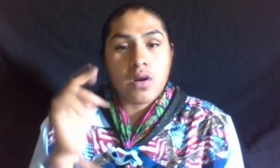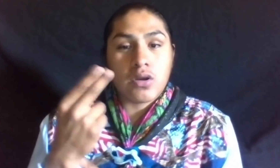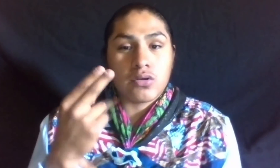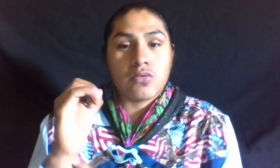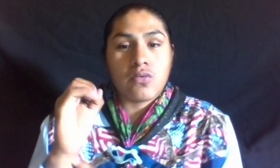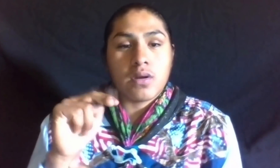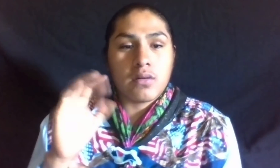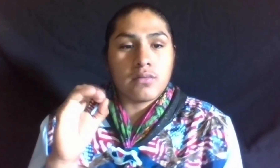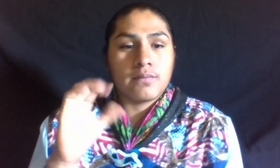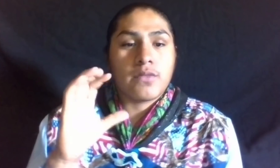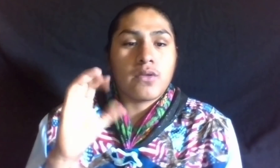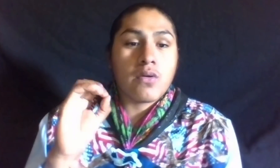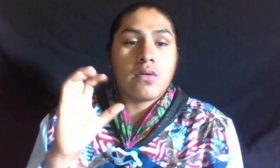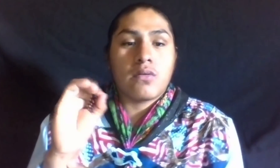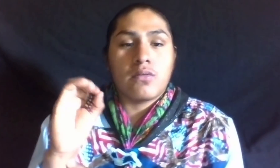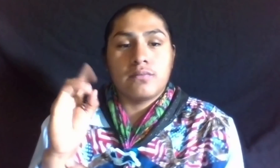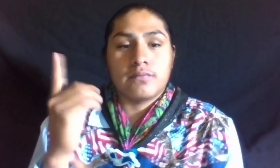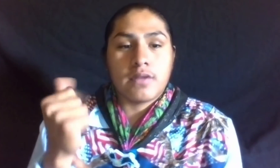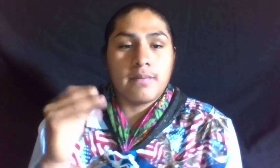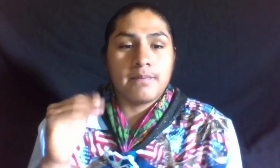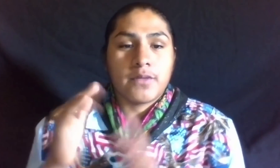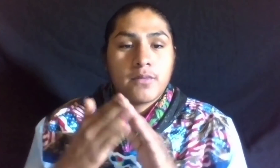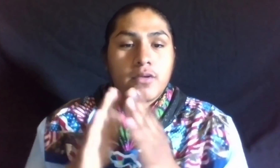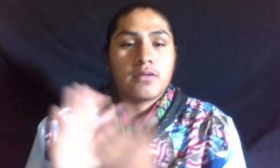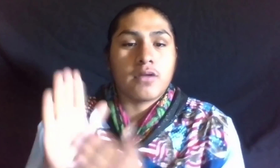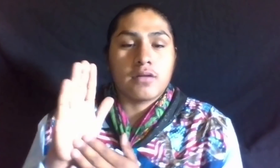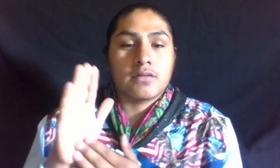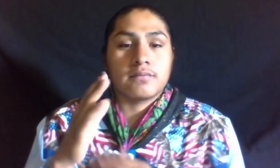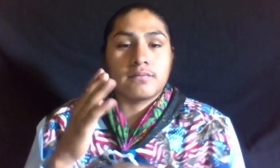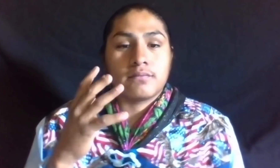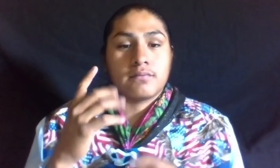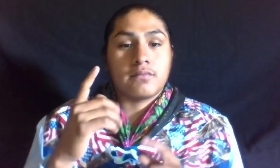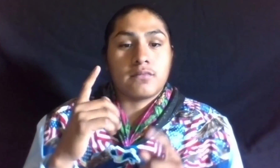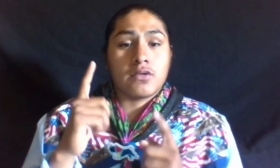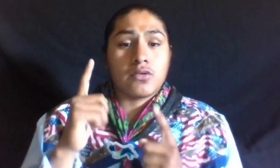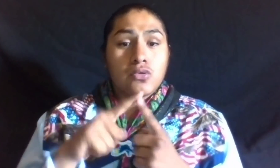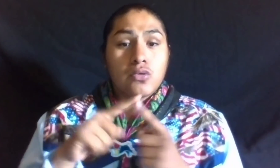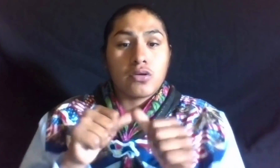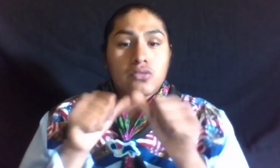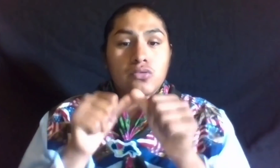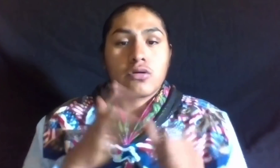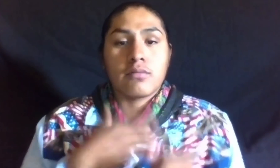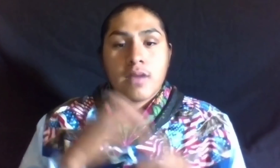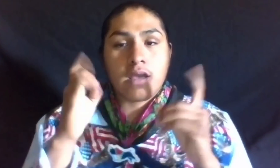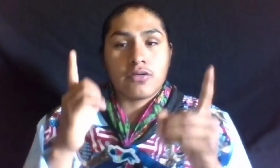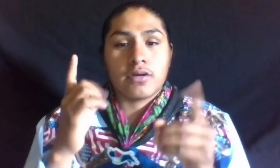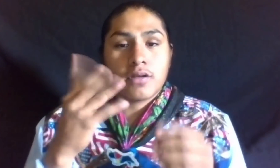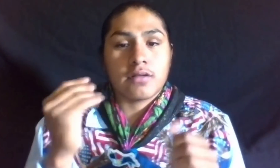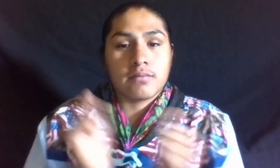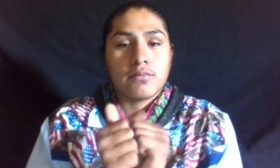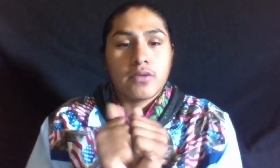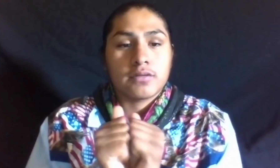COUMMINTY COLLEGE TO CONTINUE MY EDUCATION